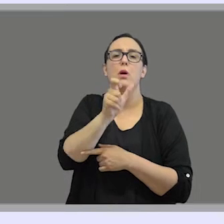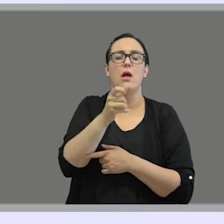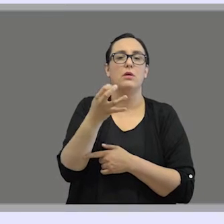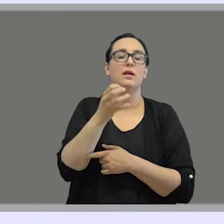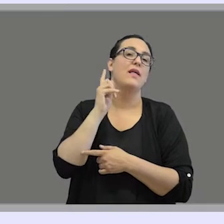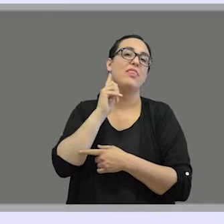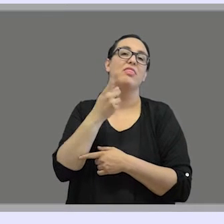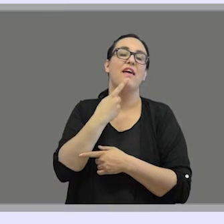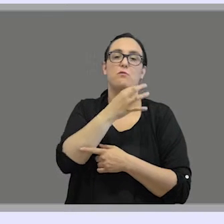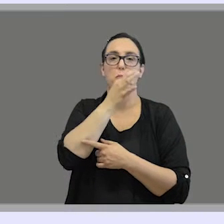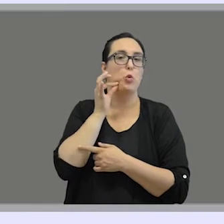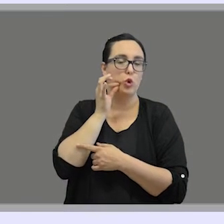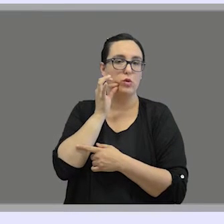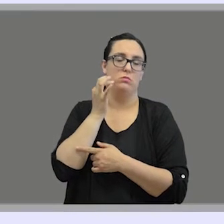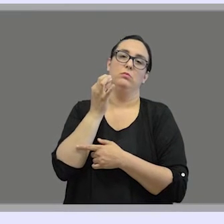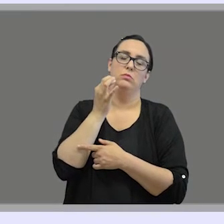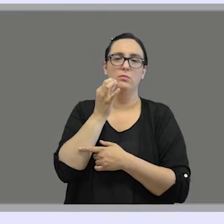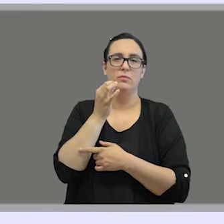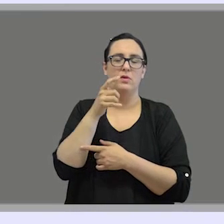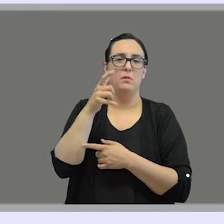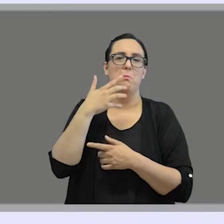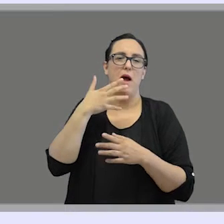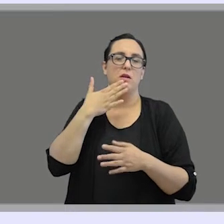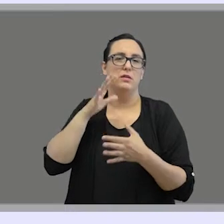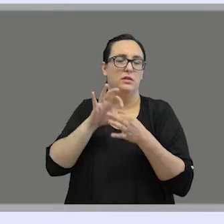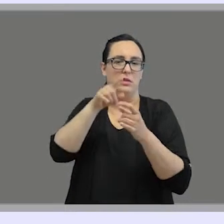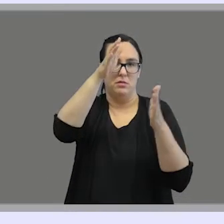to refer to the deaf signers, they should know